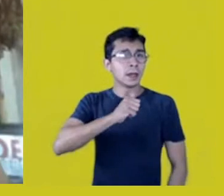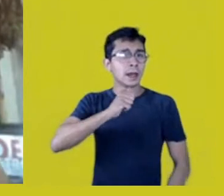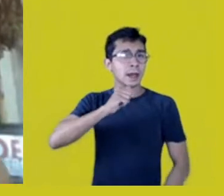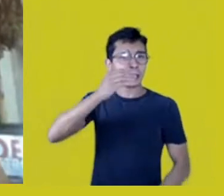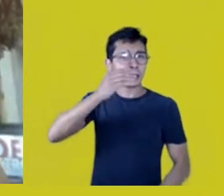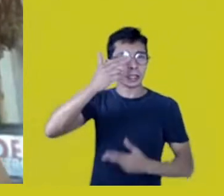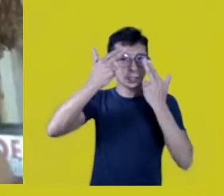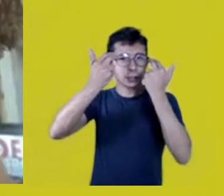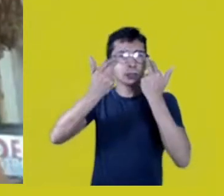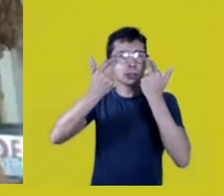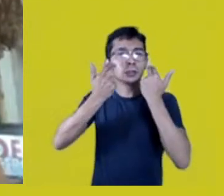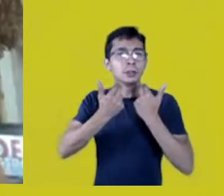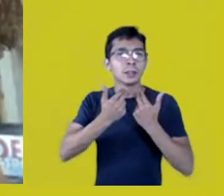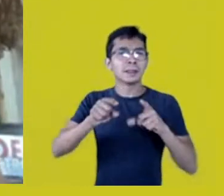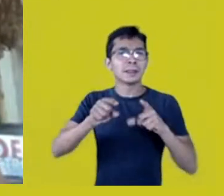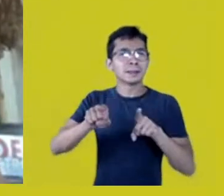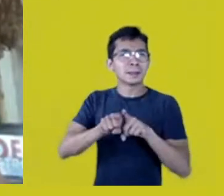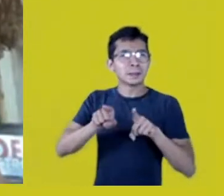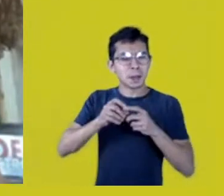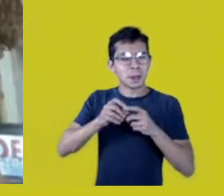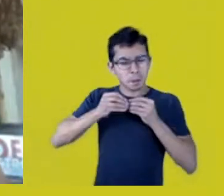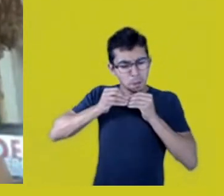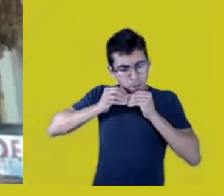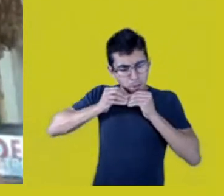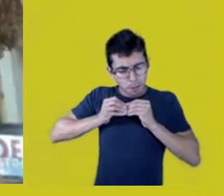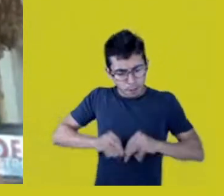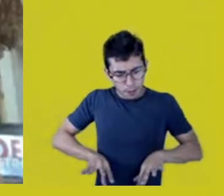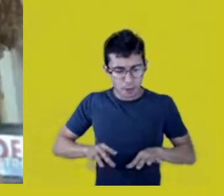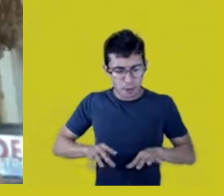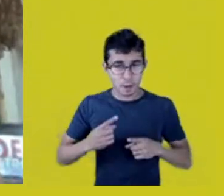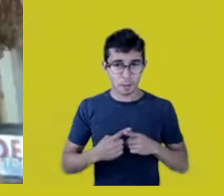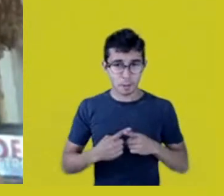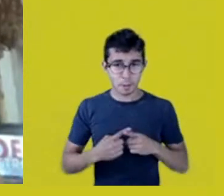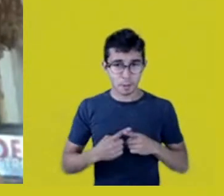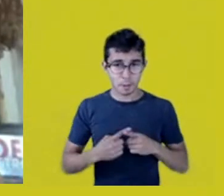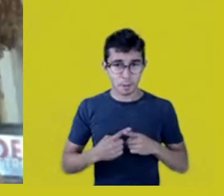because our body is our territory,